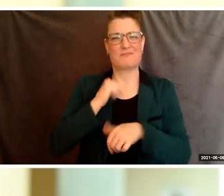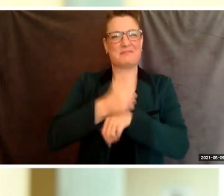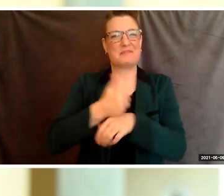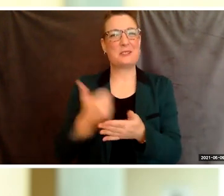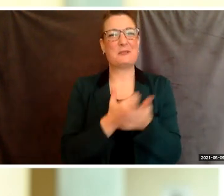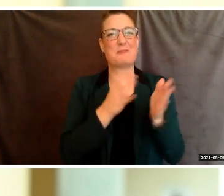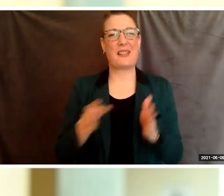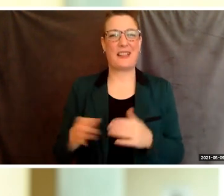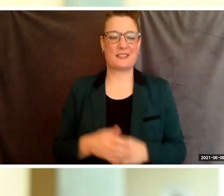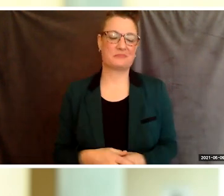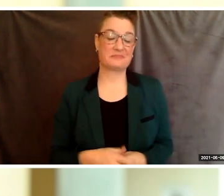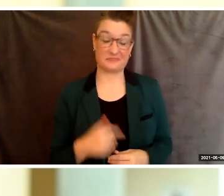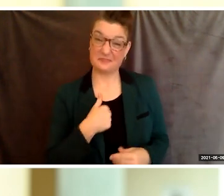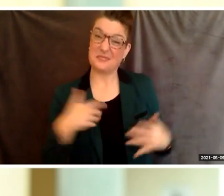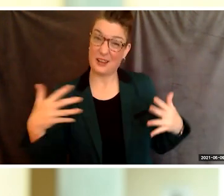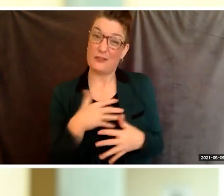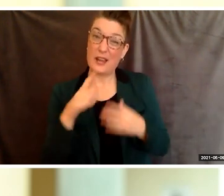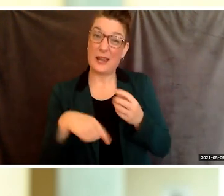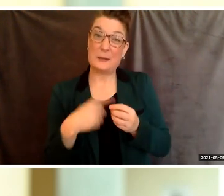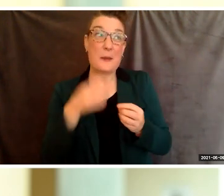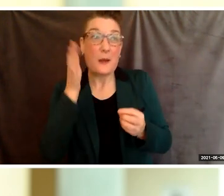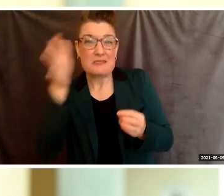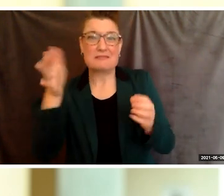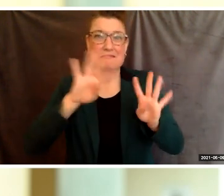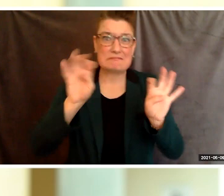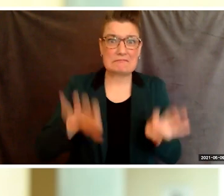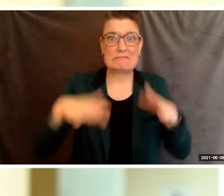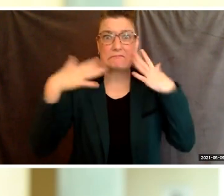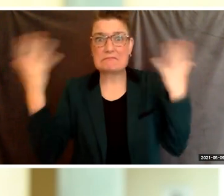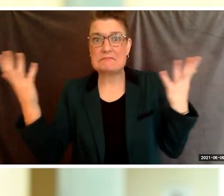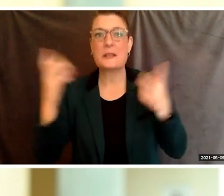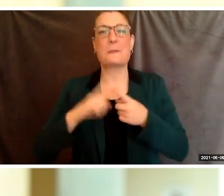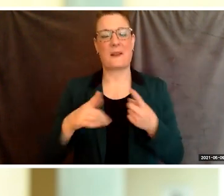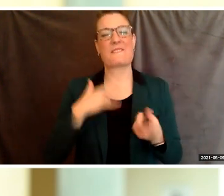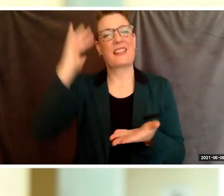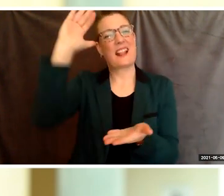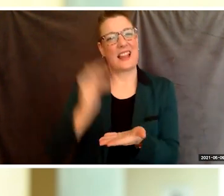into the world feels less scary knowing that I have people that will catch me if I fall.